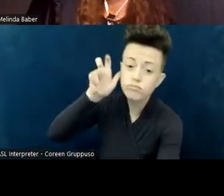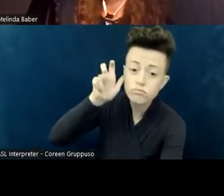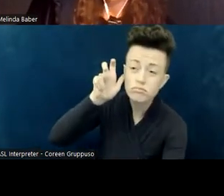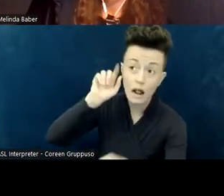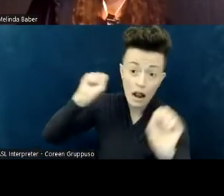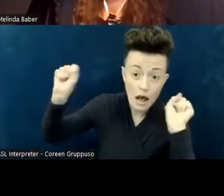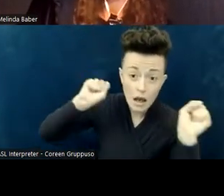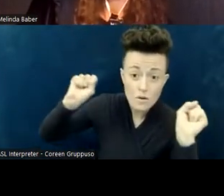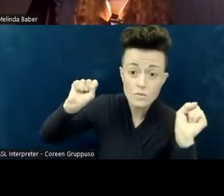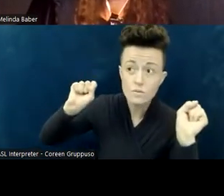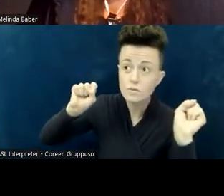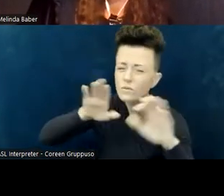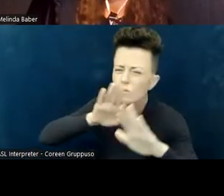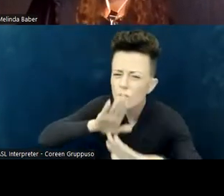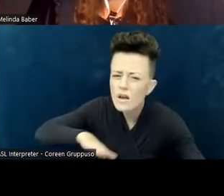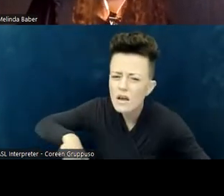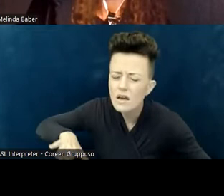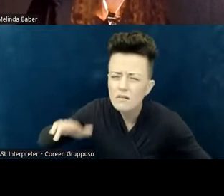or quiet enough for you to participate?